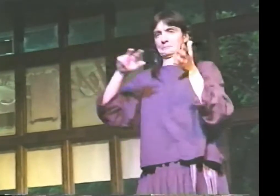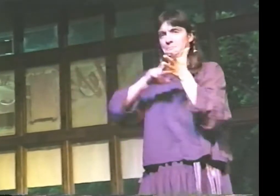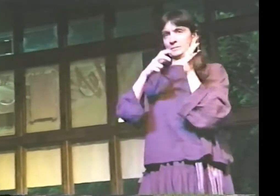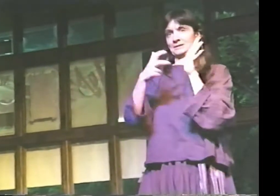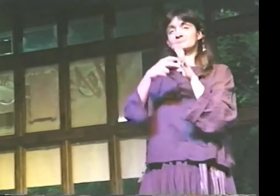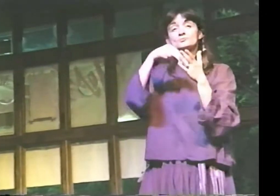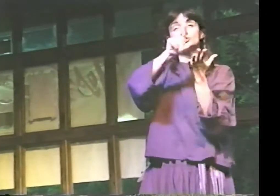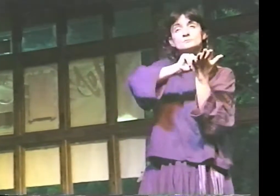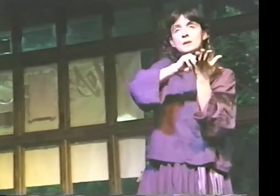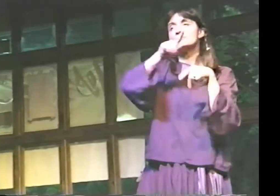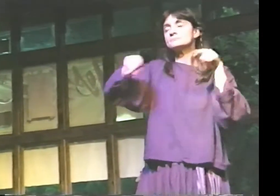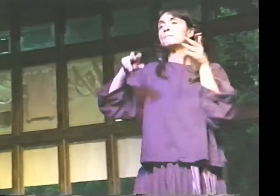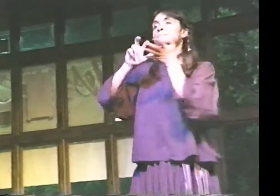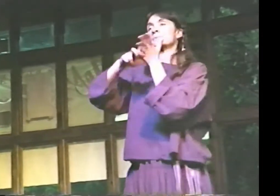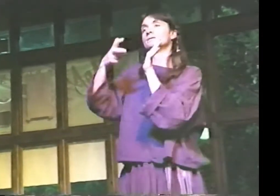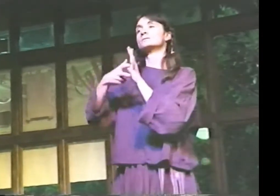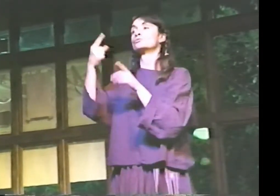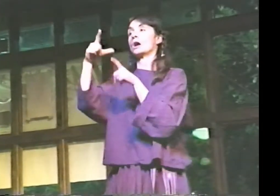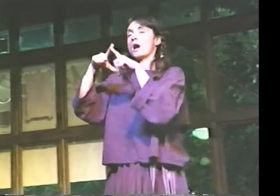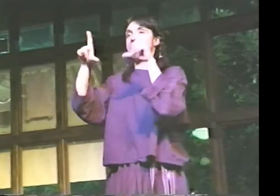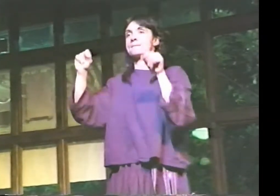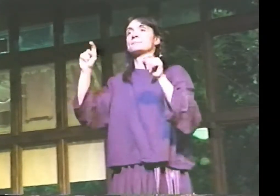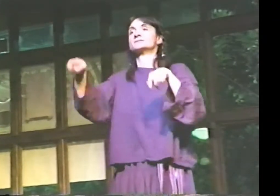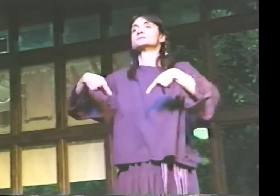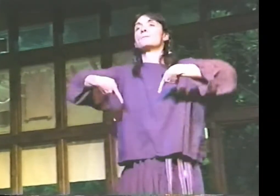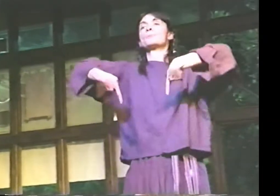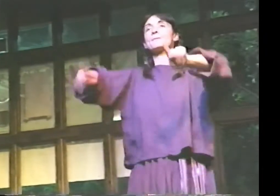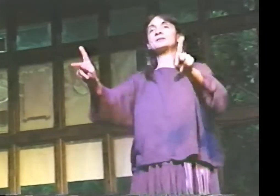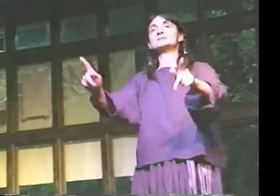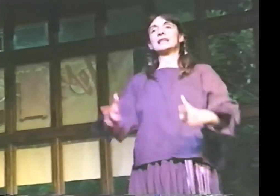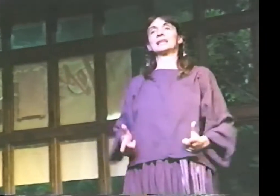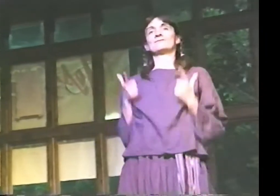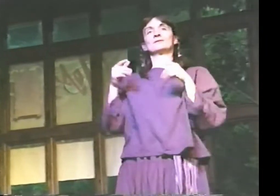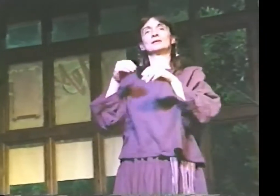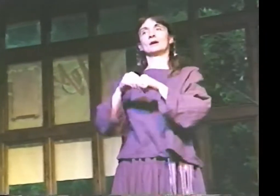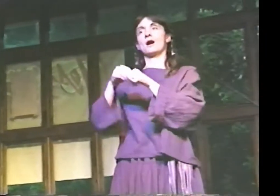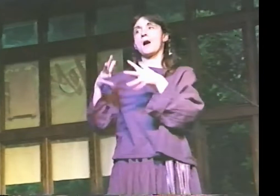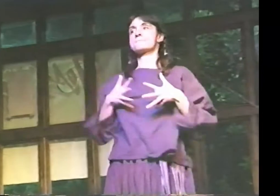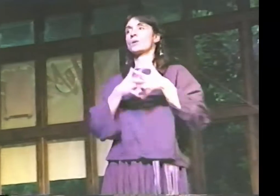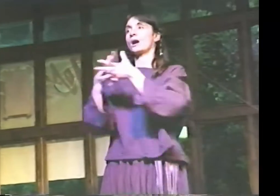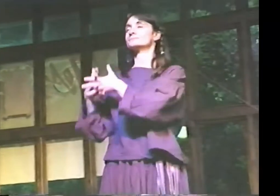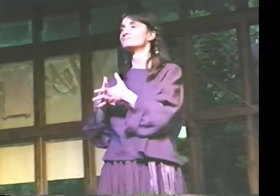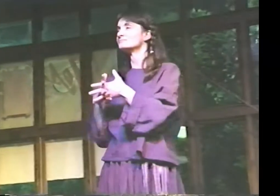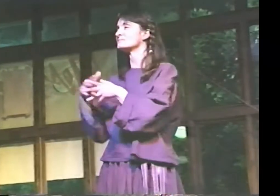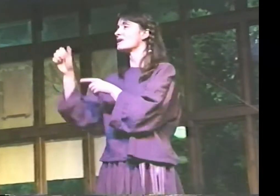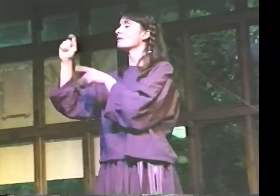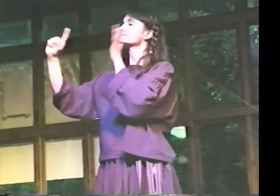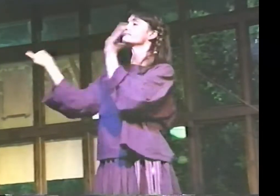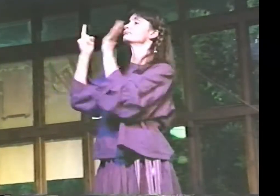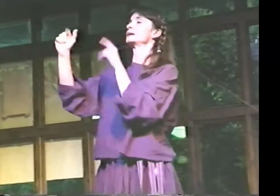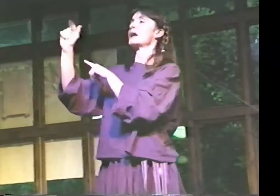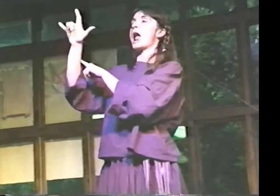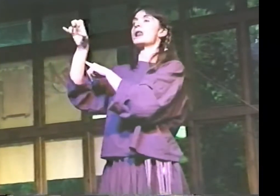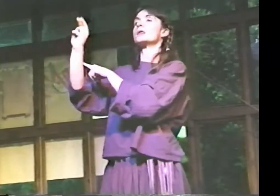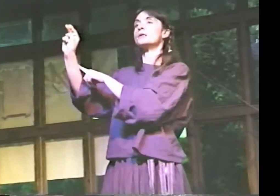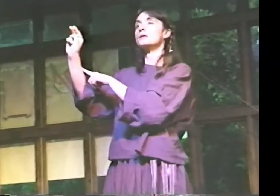YOU KNOW, TO GET A GREEN CARD MEANS THAT YOU HAVE PERMISSION TO LIVE IN THE UNITED STATES.